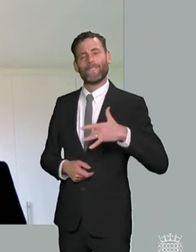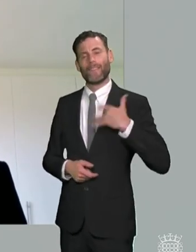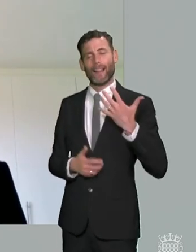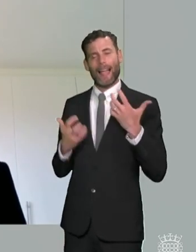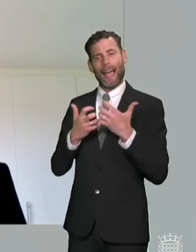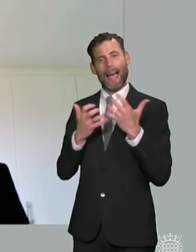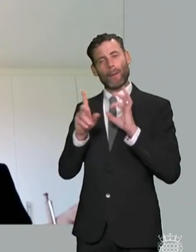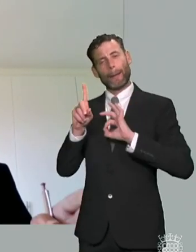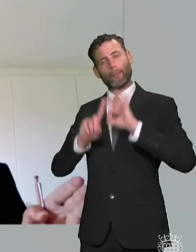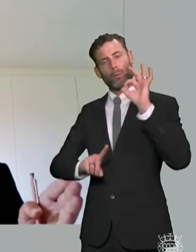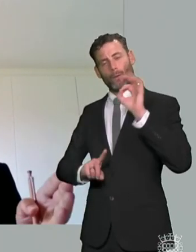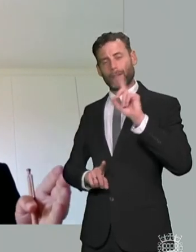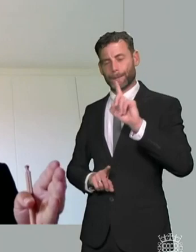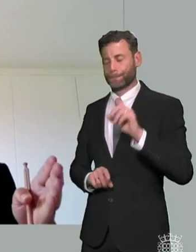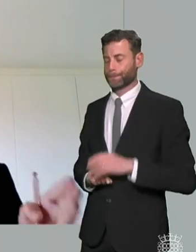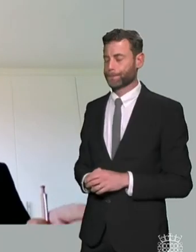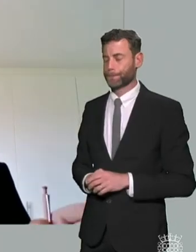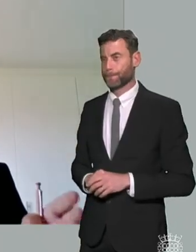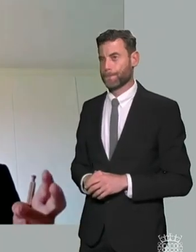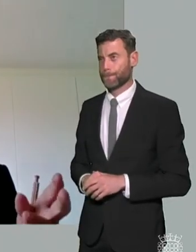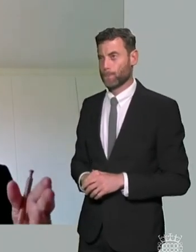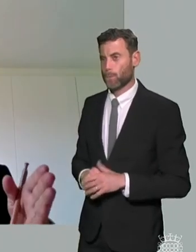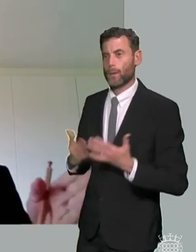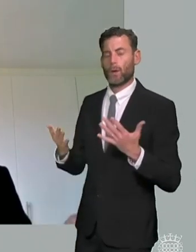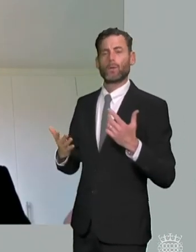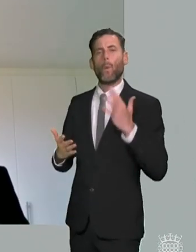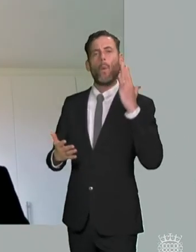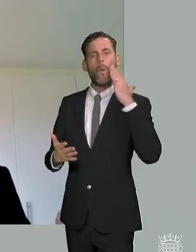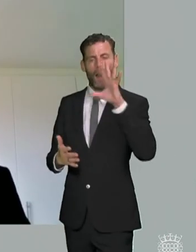see is that where we have found a problem we try not to just focus on solving it for the